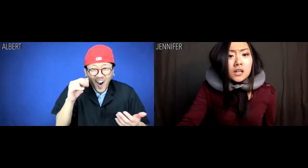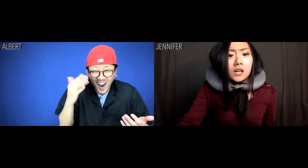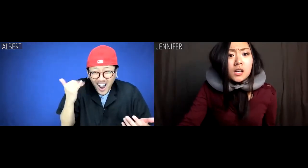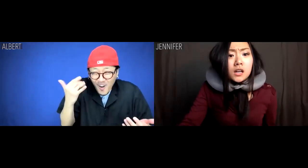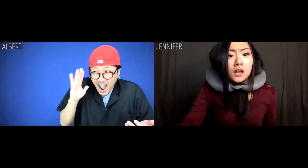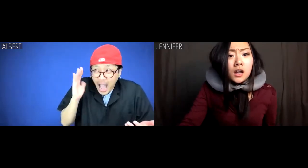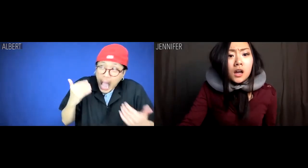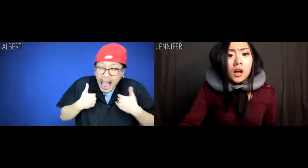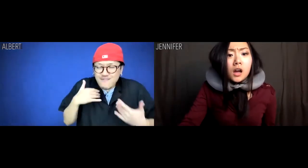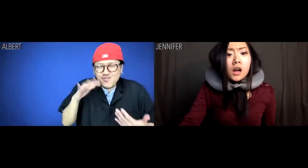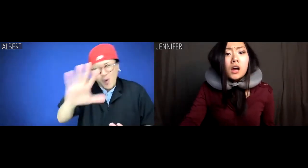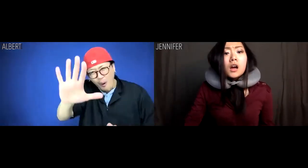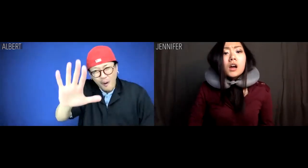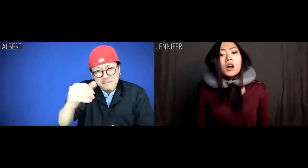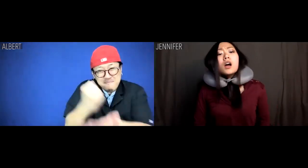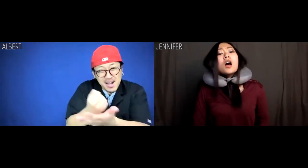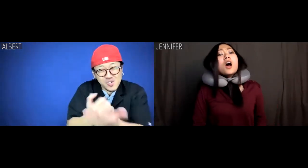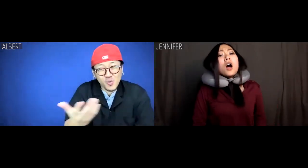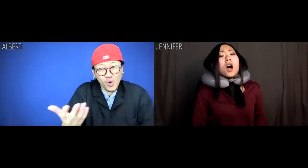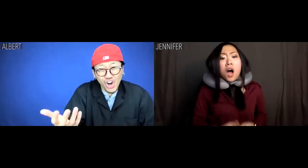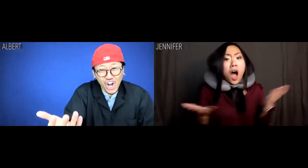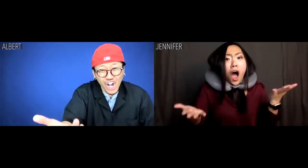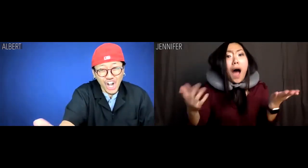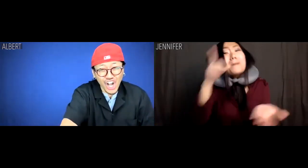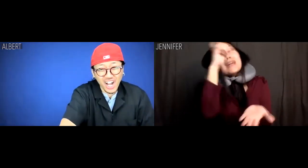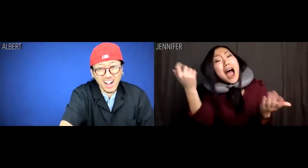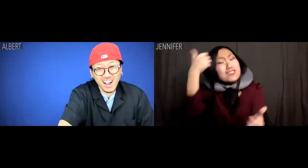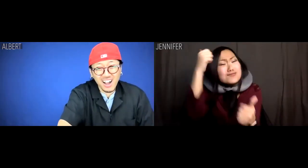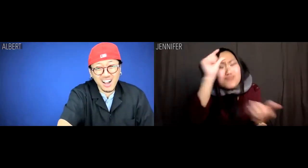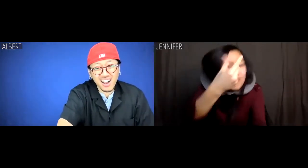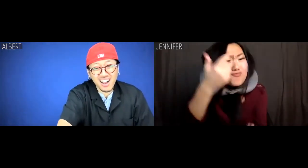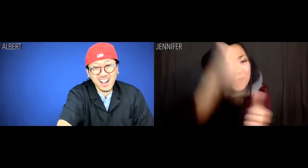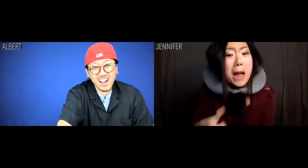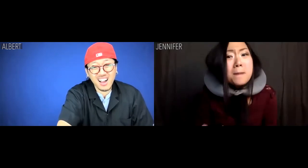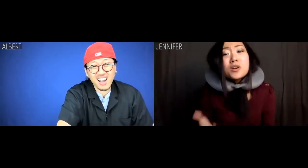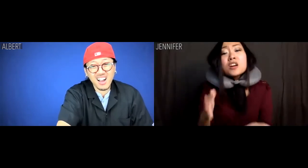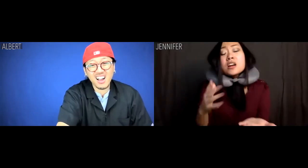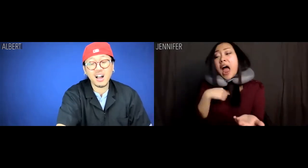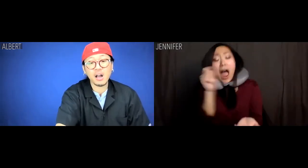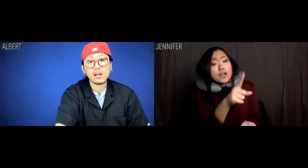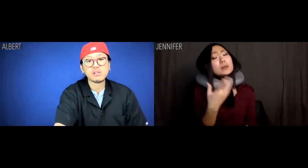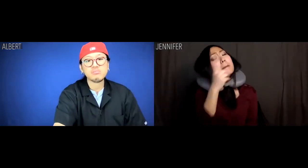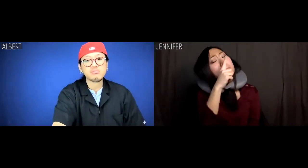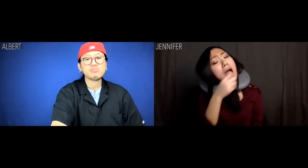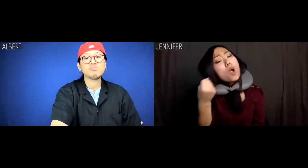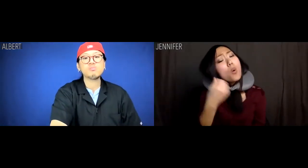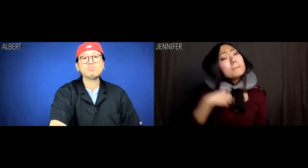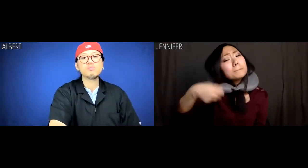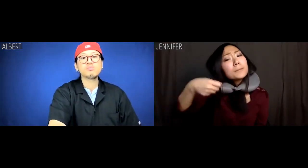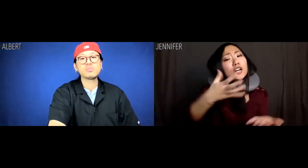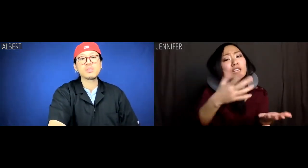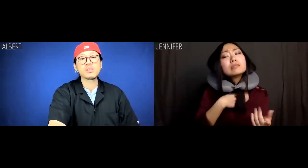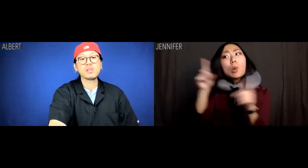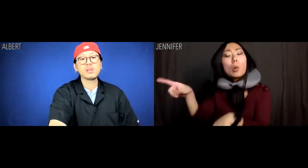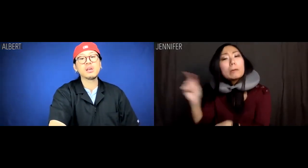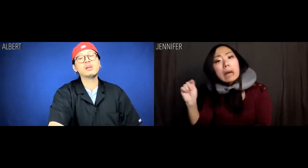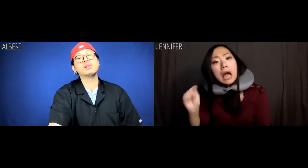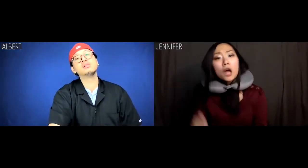Albert: No. Why would I have your passport? Jennifer: Because ignoramus, remember, I asked you to hold my purse when I went to the bathroom